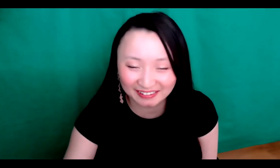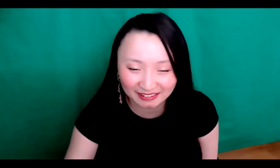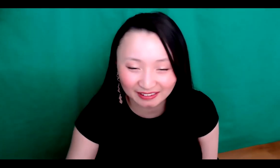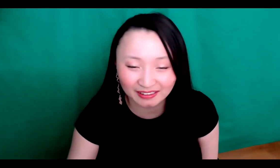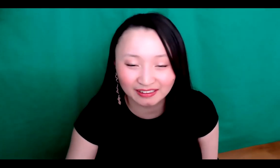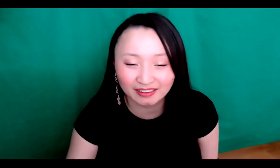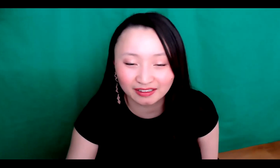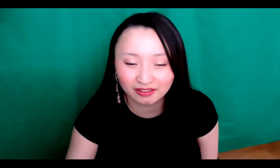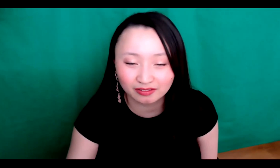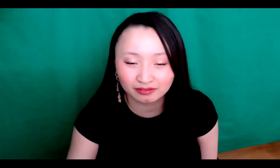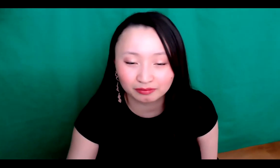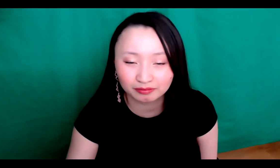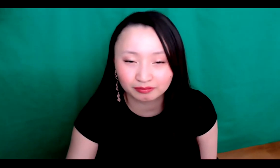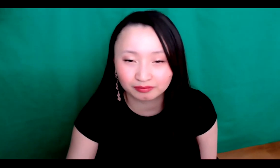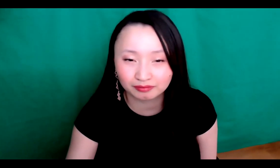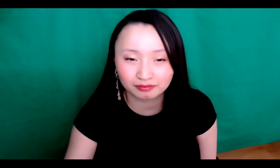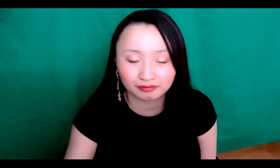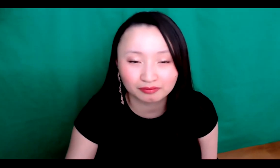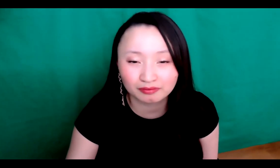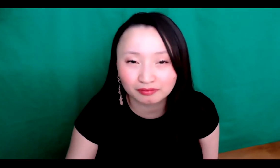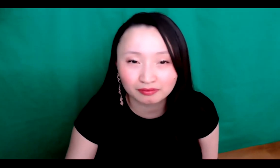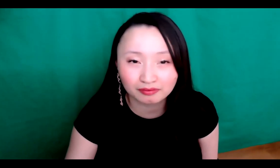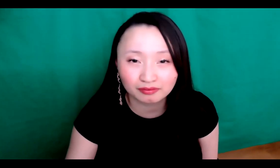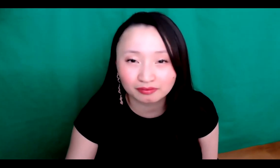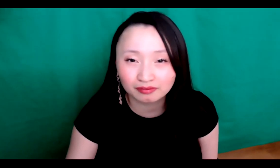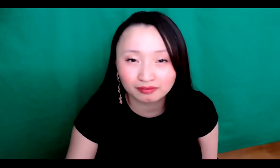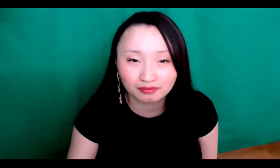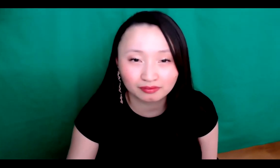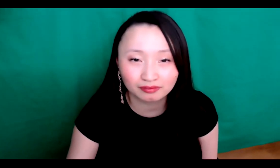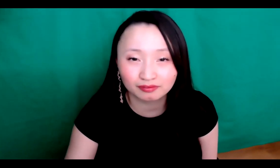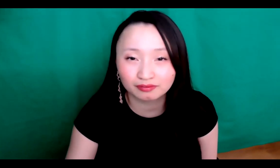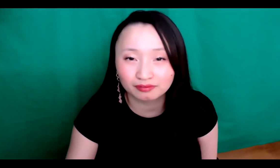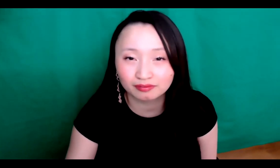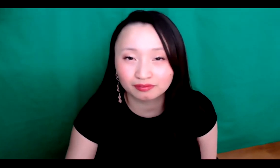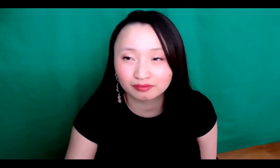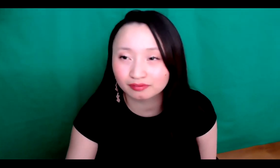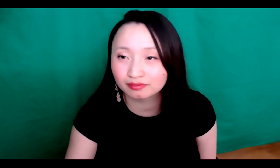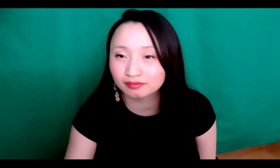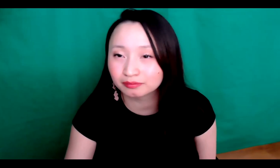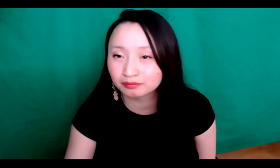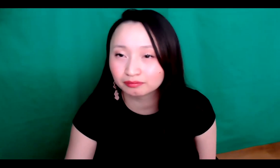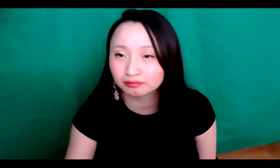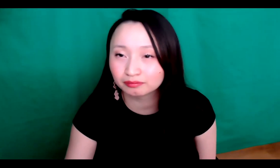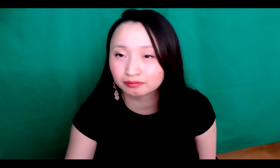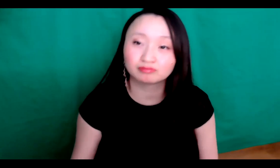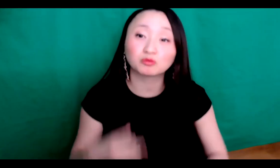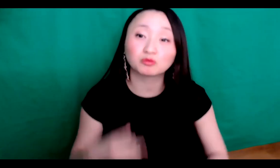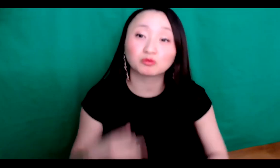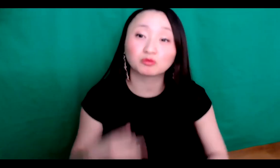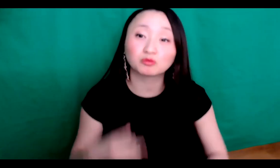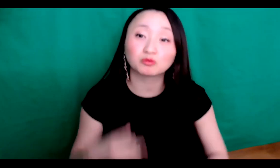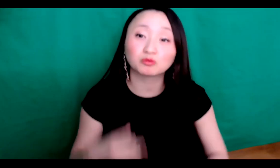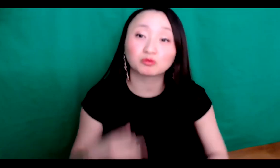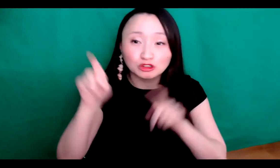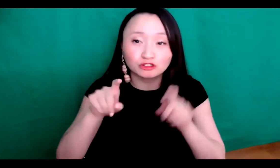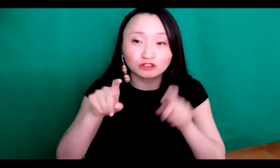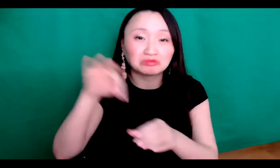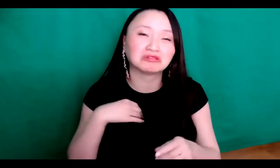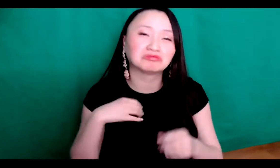go ahead and vote on this call, when you can. And